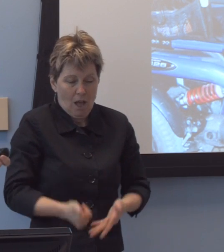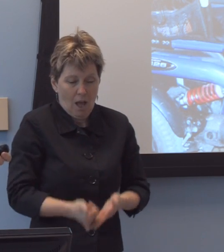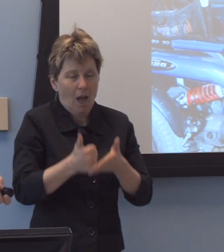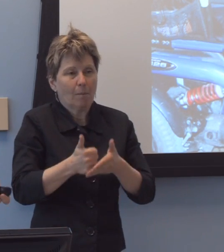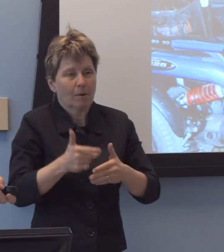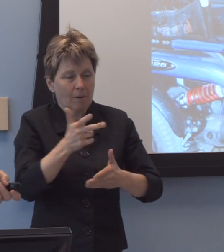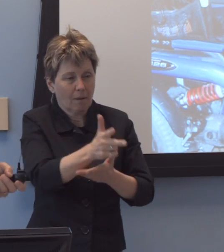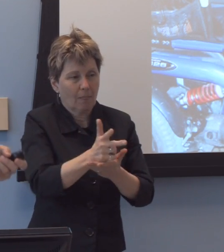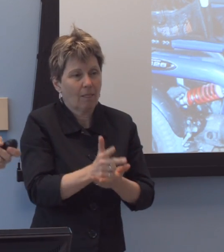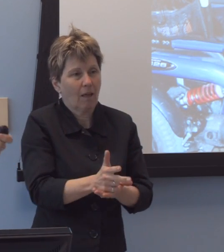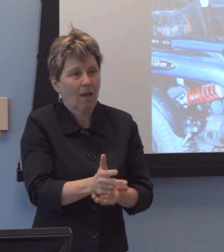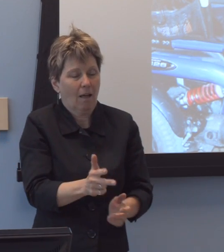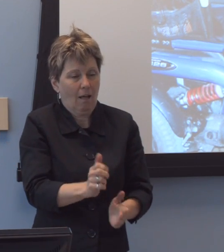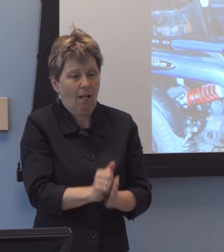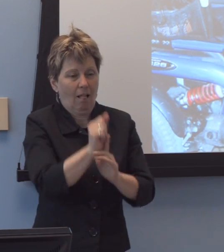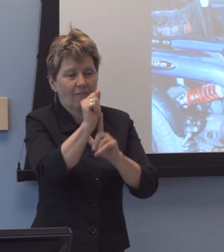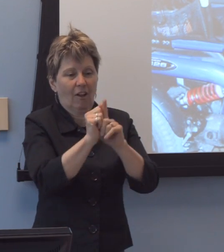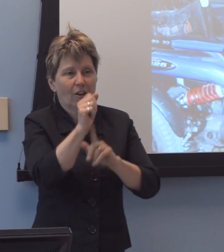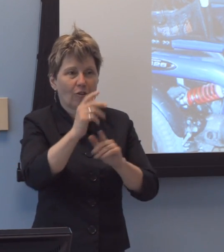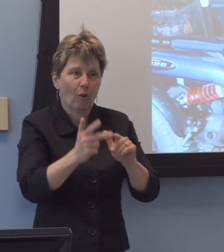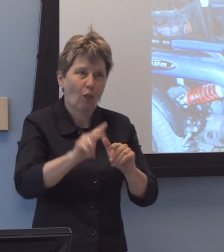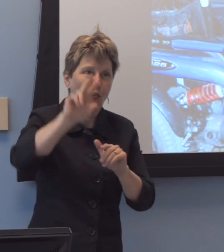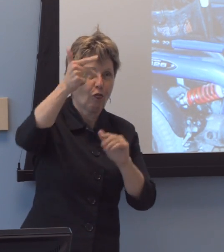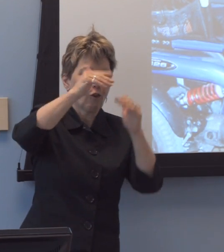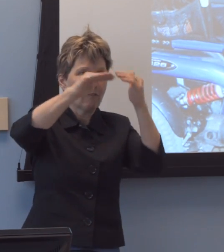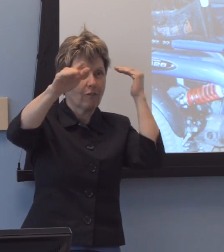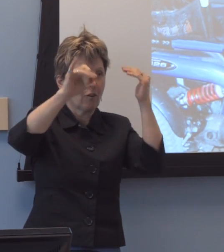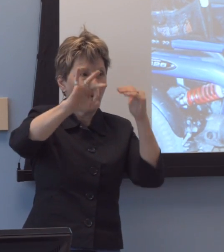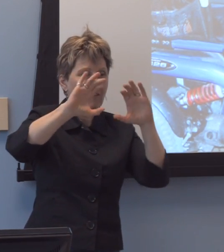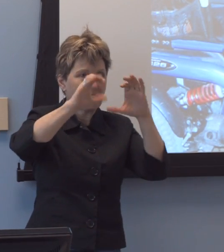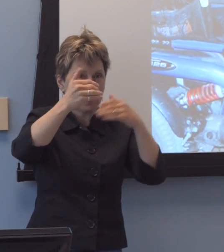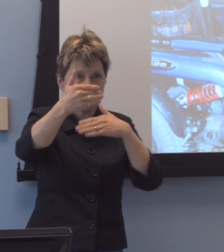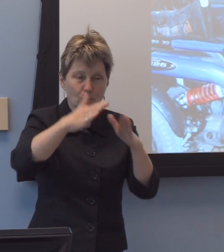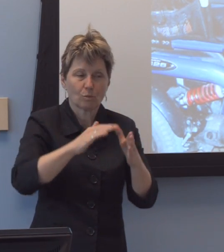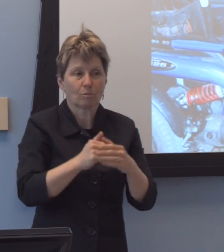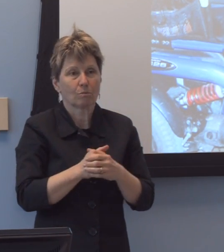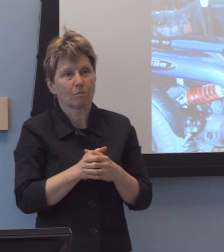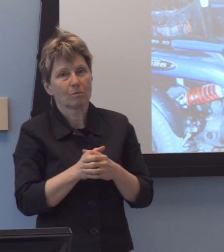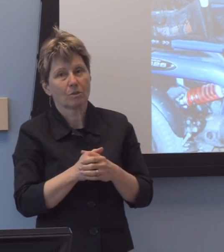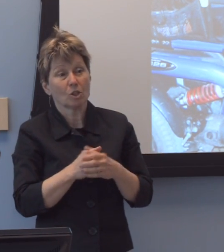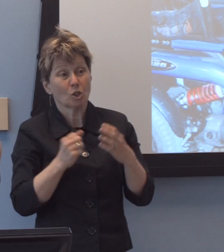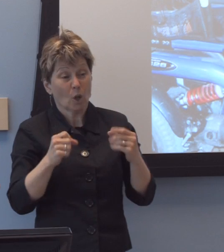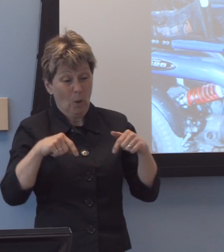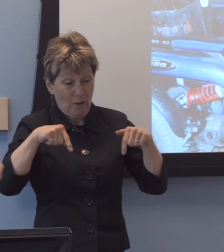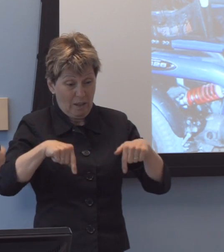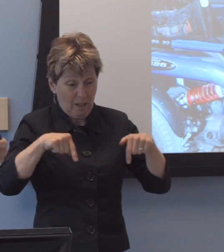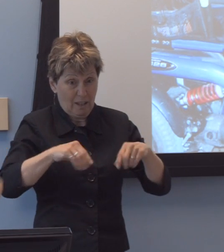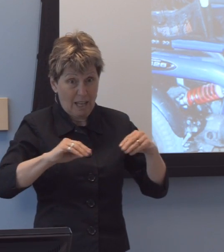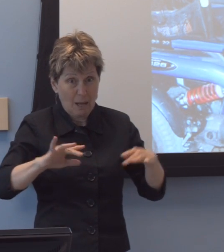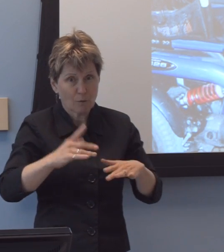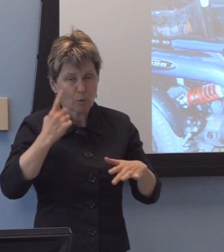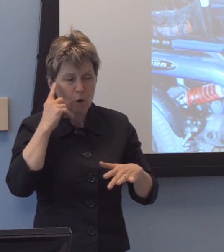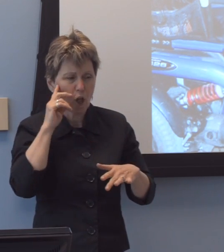On this campus, looking at needs, what we did was began the seminal research